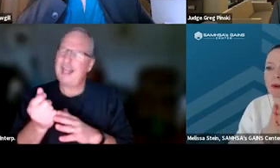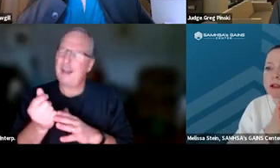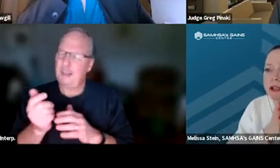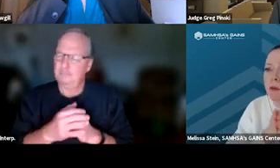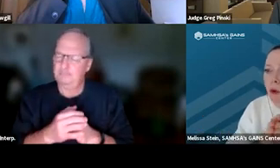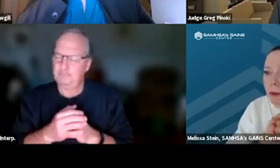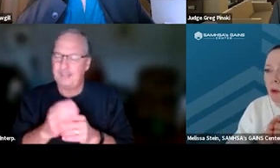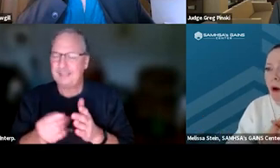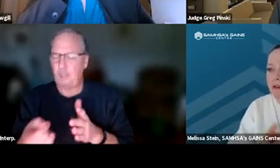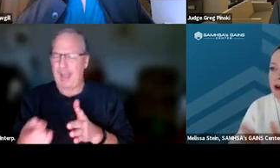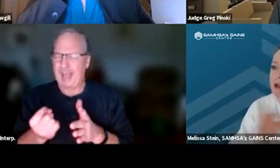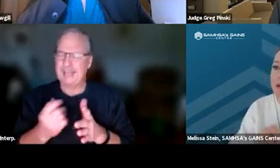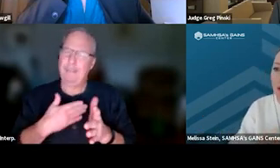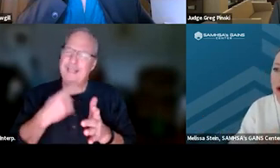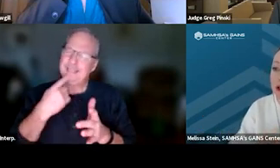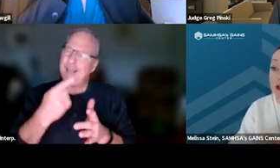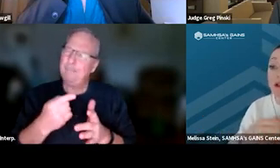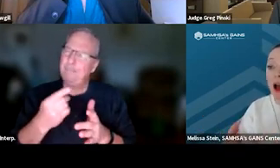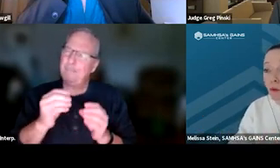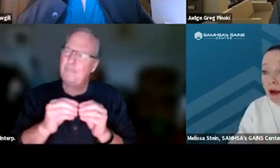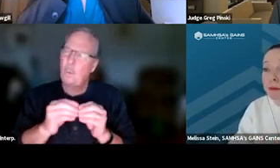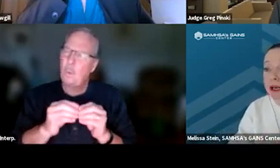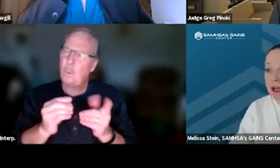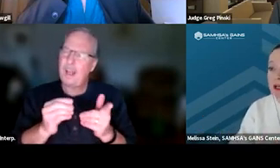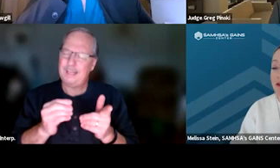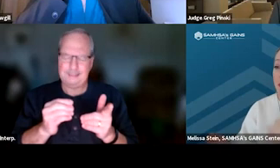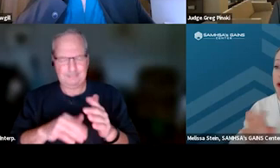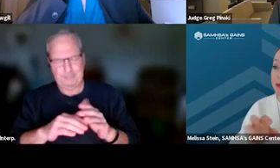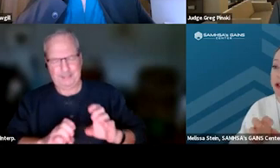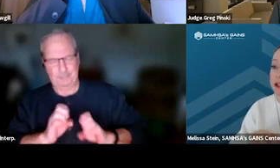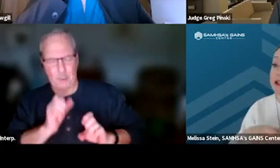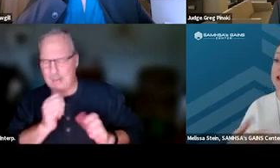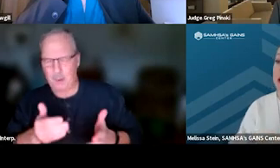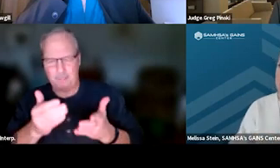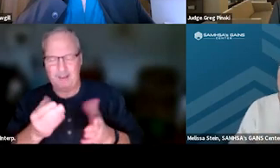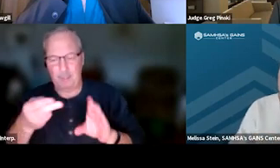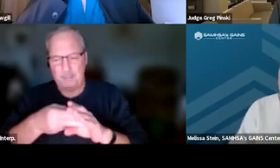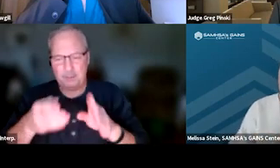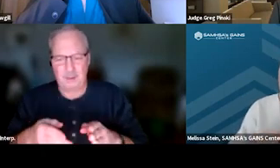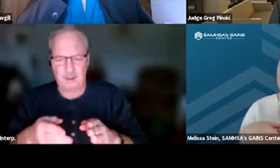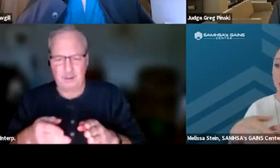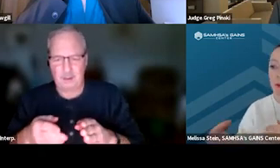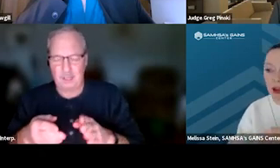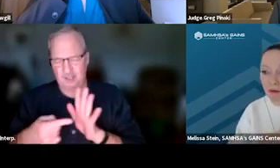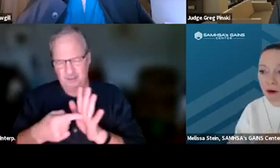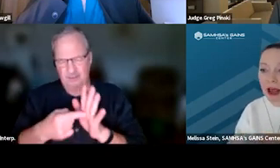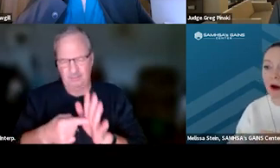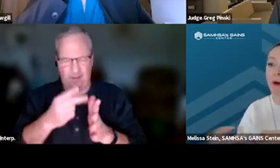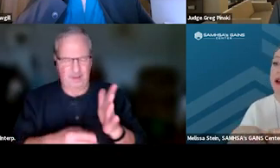"Please say more about why phase demotion is not recommended if a participant is consistently demonstrating phase one behavior now